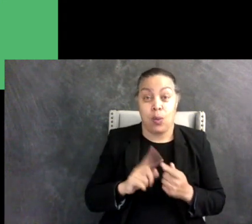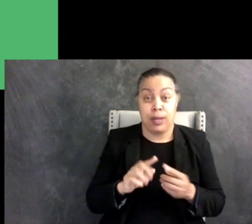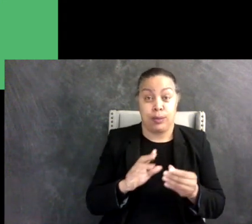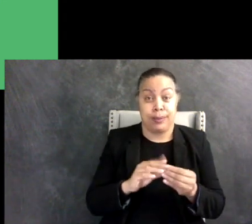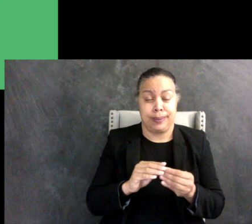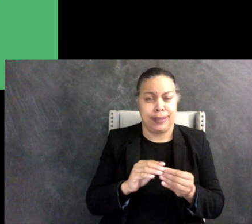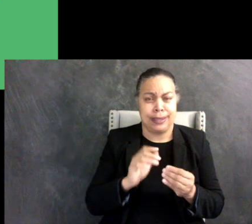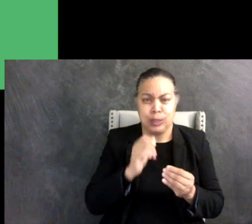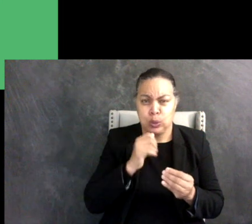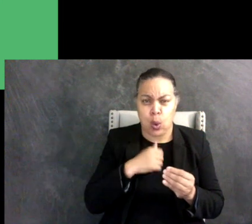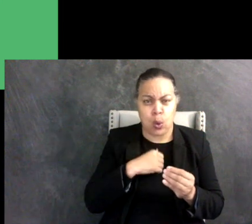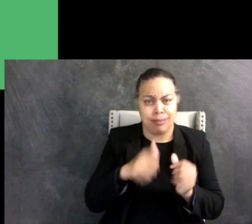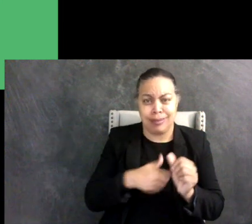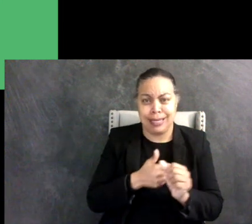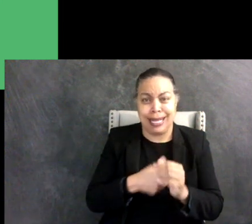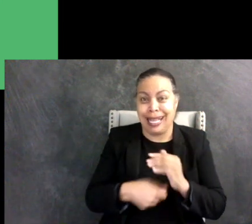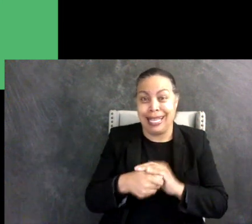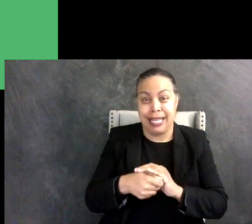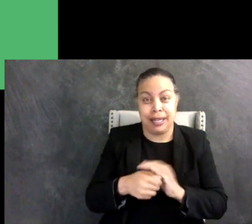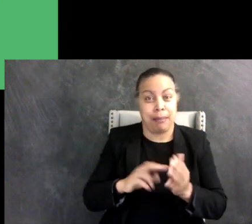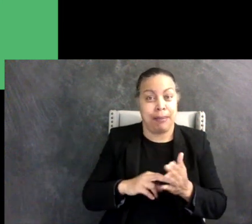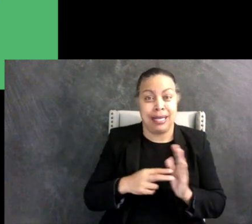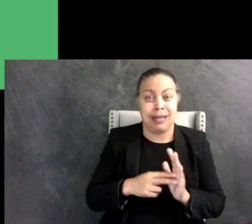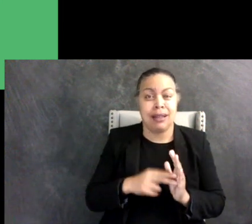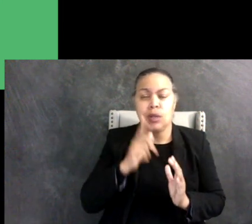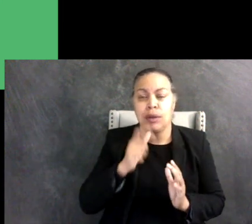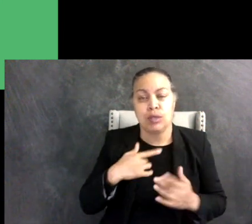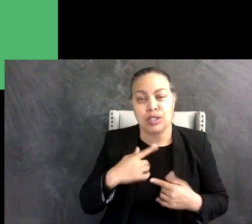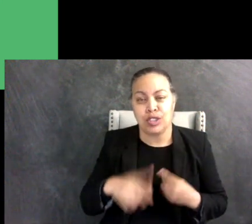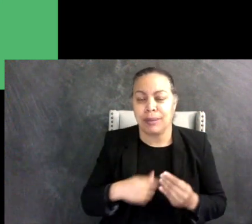or at least they don't for me. You don't have to worry about hidden social rules that cause anxiety